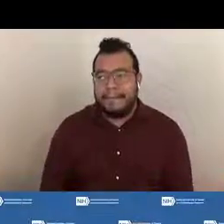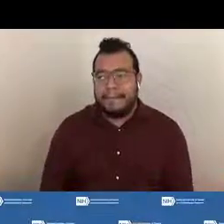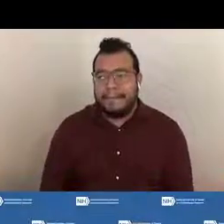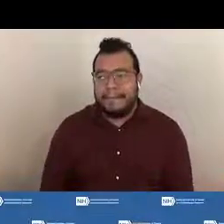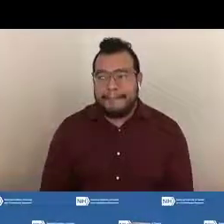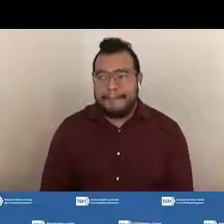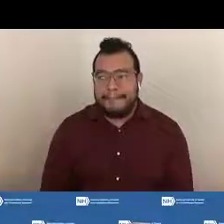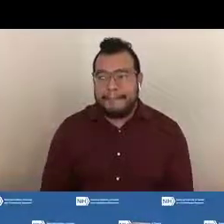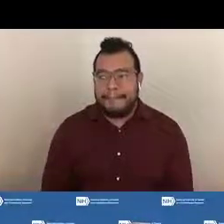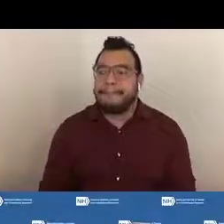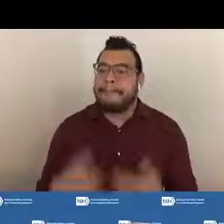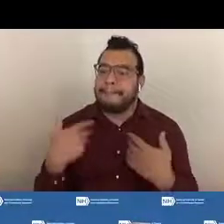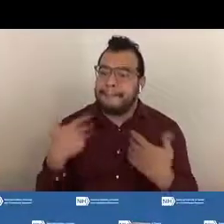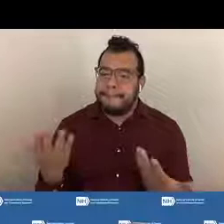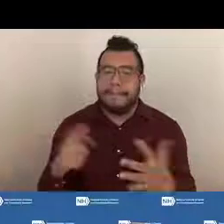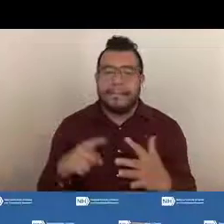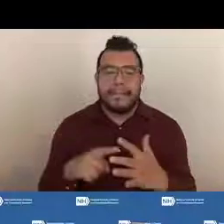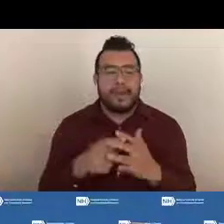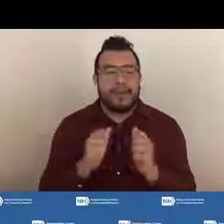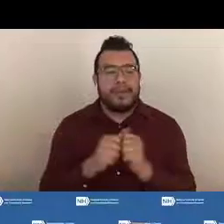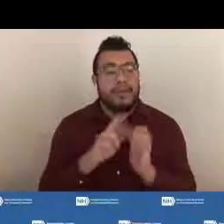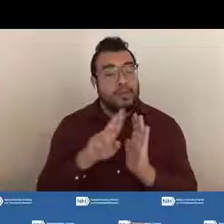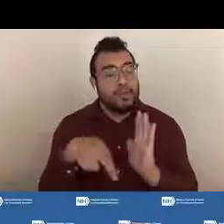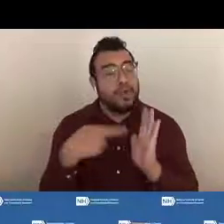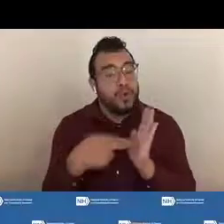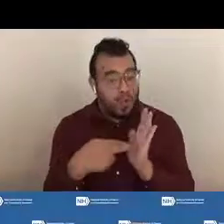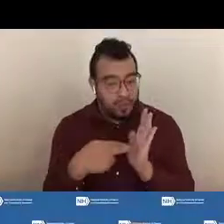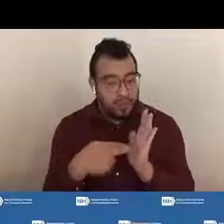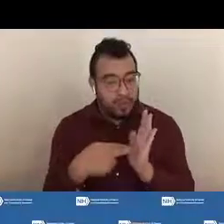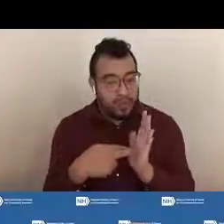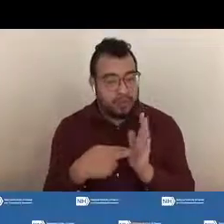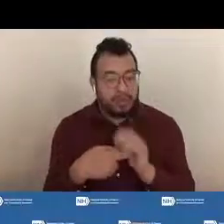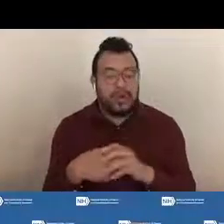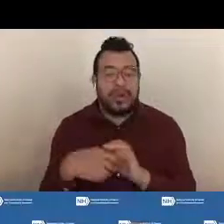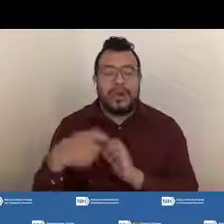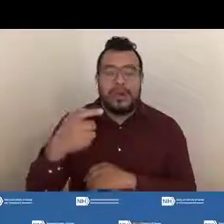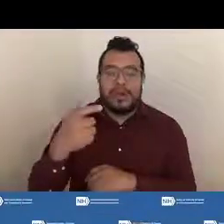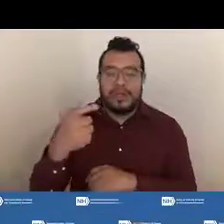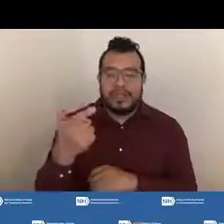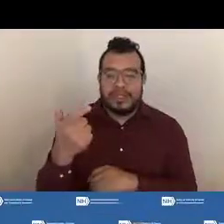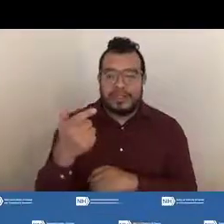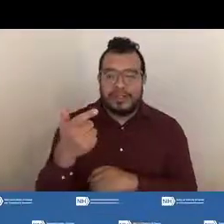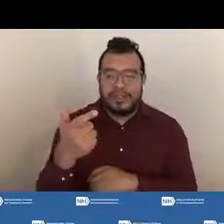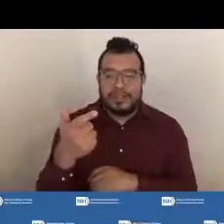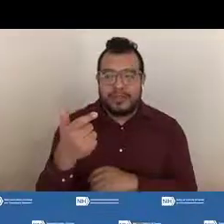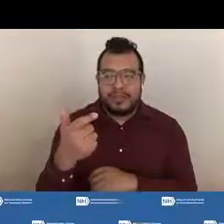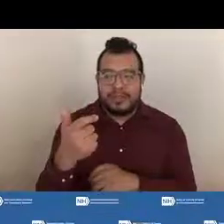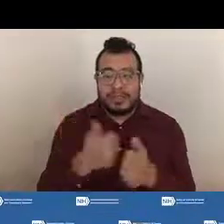Let's first start with the roles of the chief grants management officer and the grants management specialist.